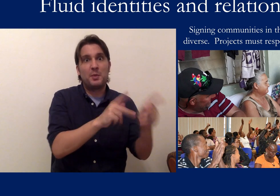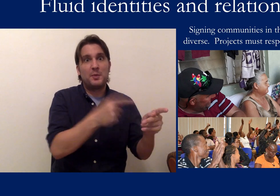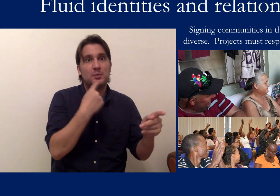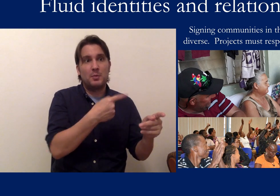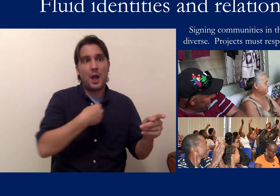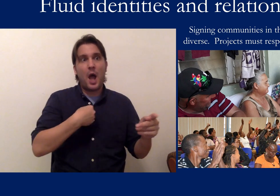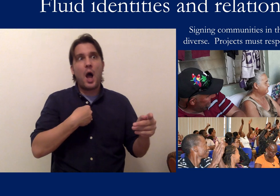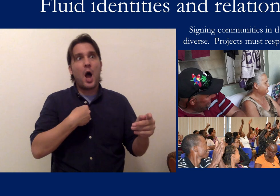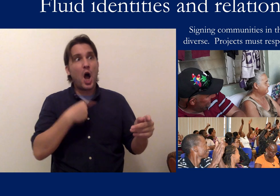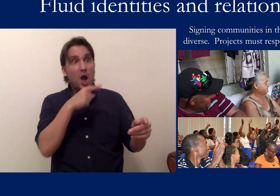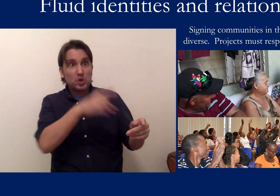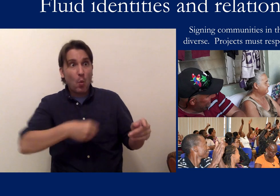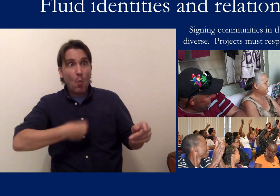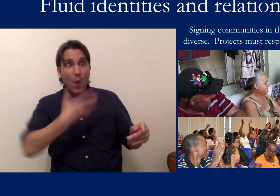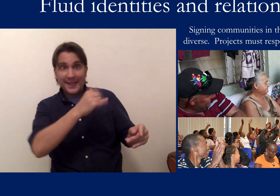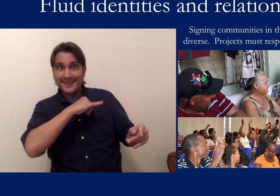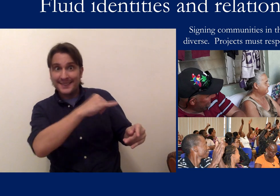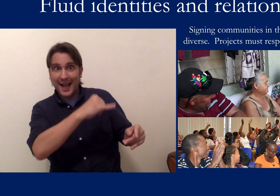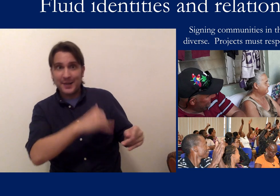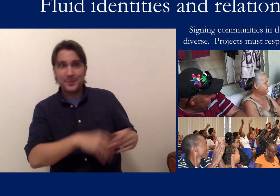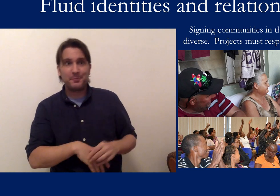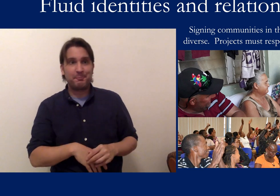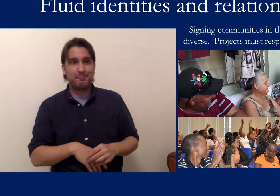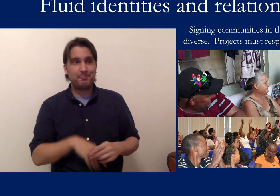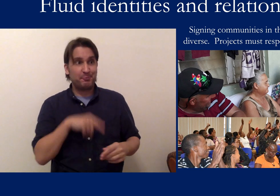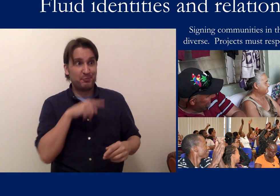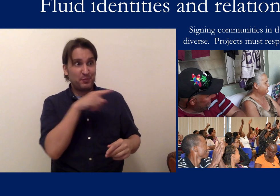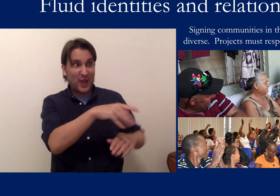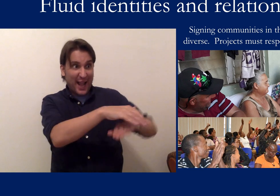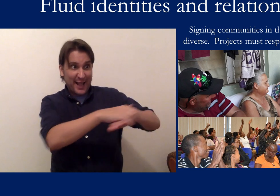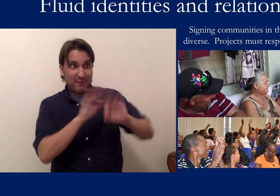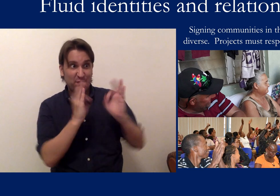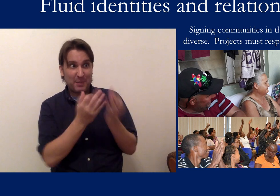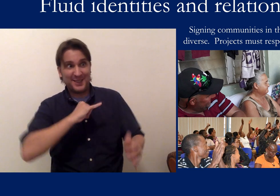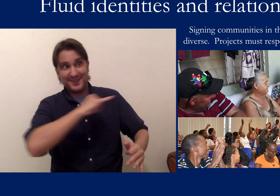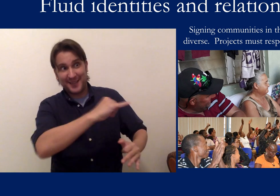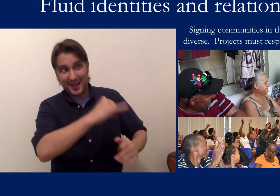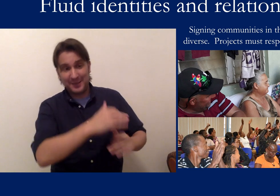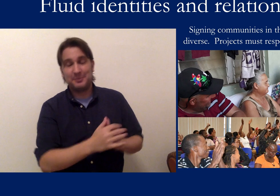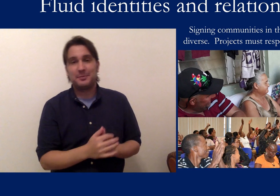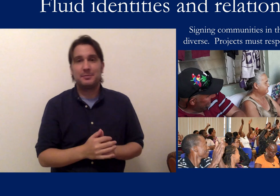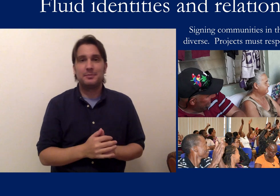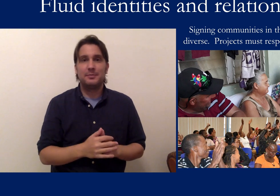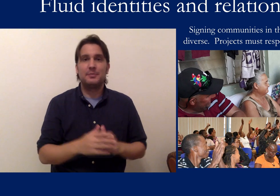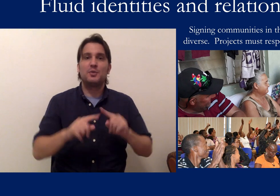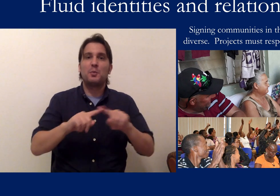from the community, they saw a connection with me because of my whiteness and my English family.